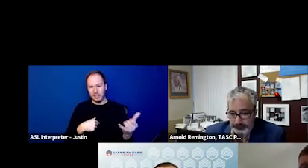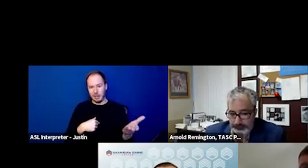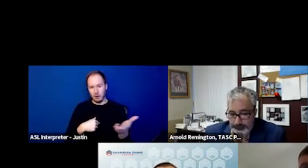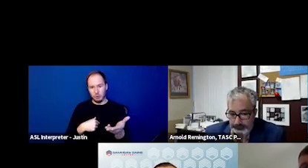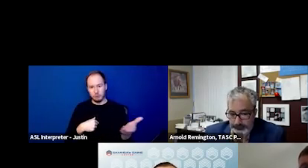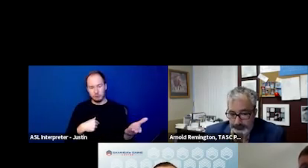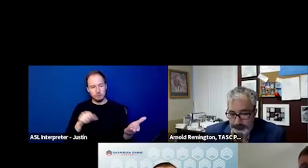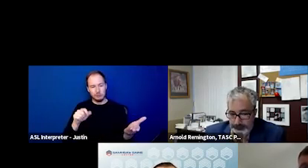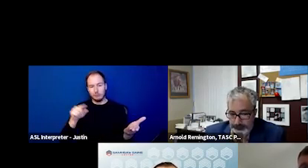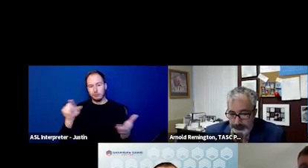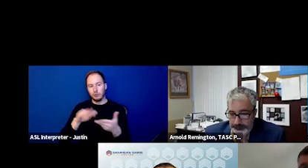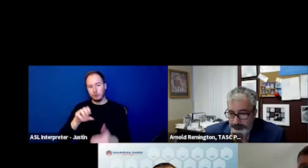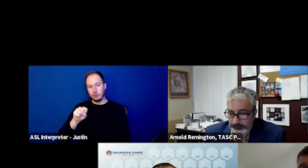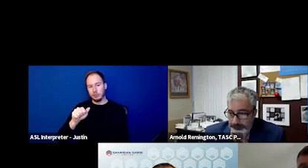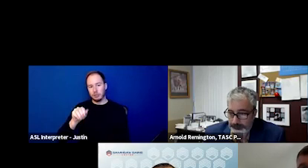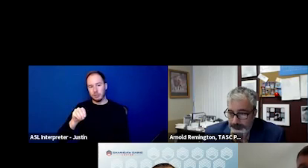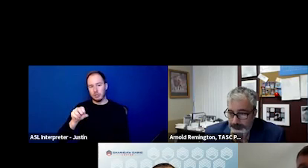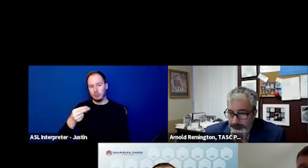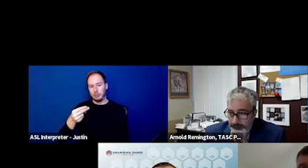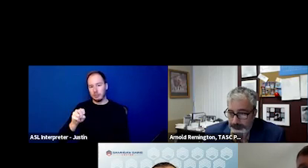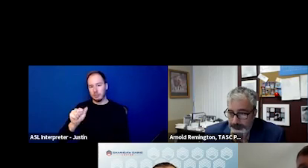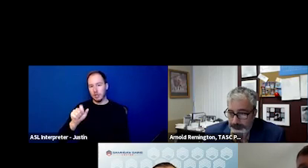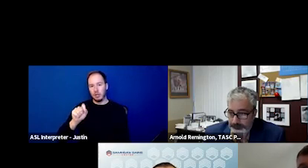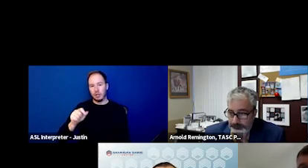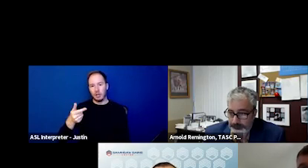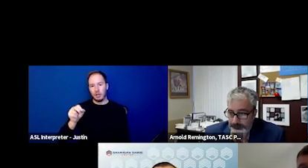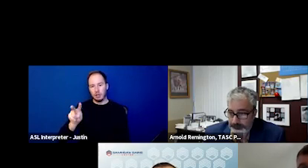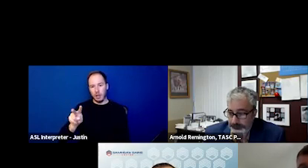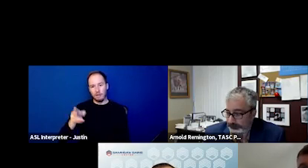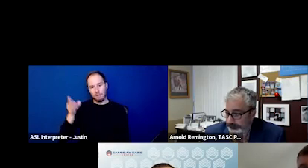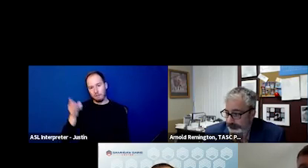You can go to samhsa.gov/gains-center,